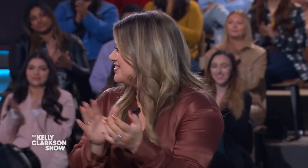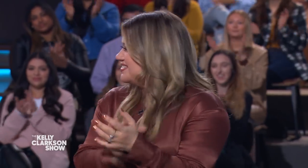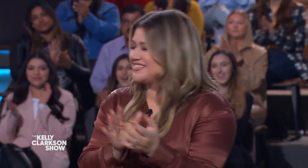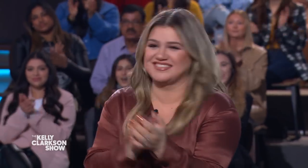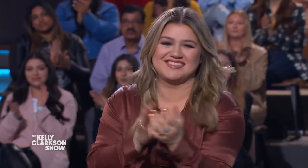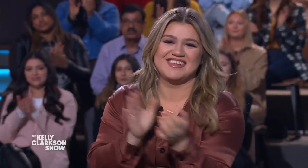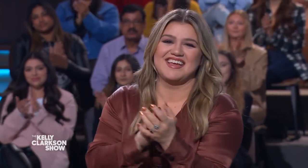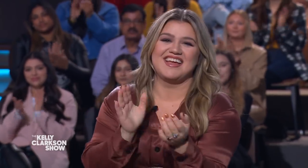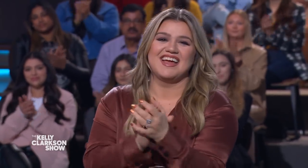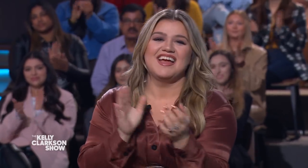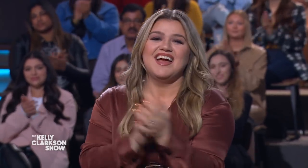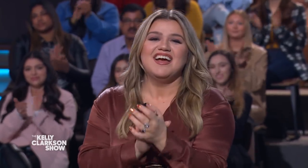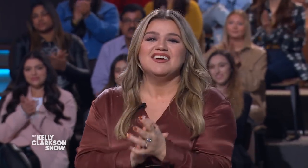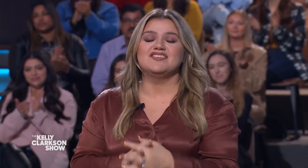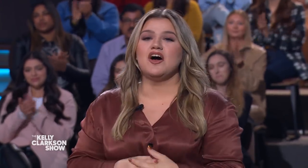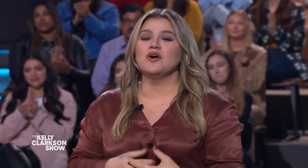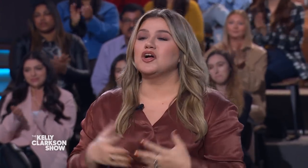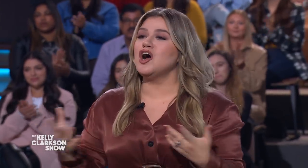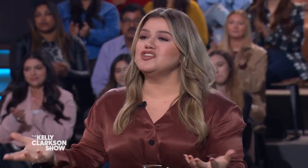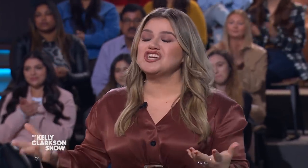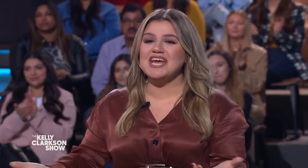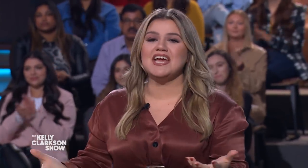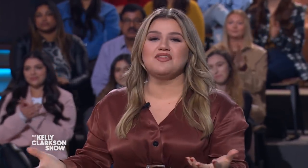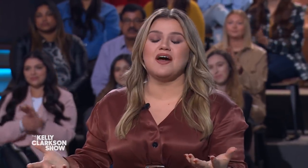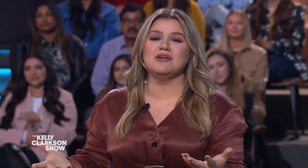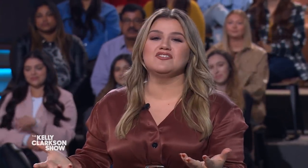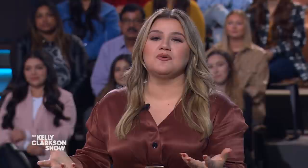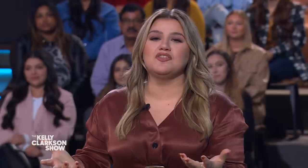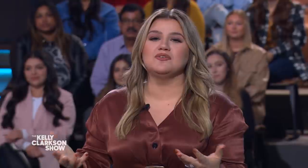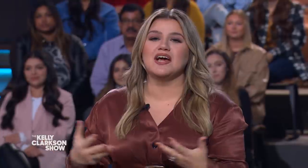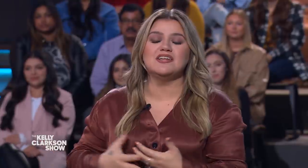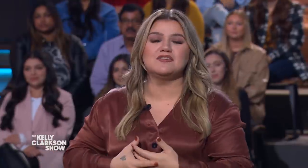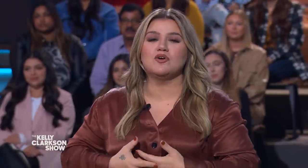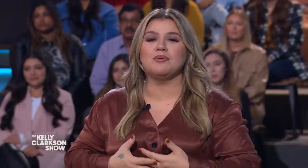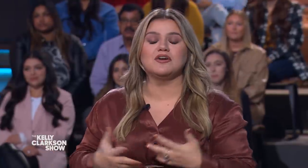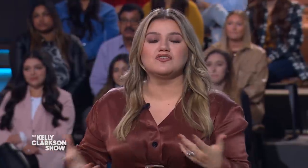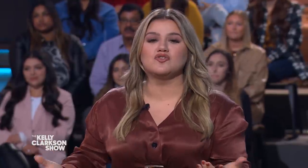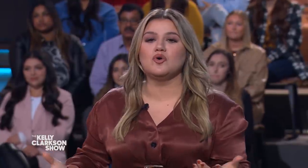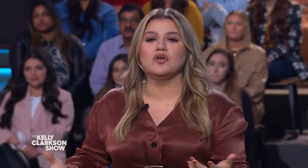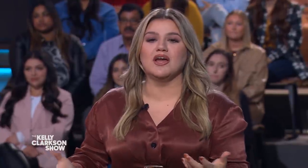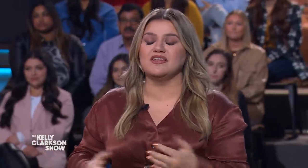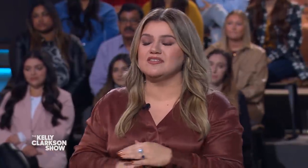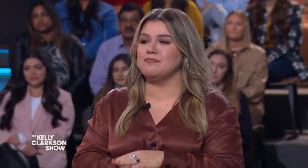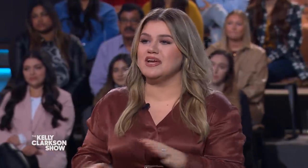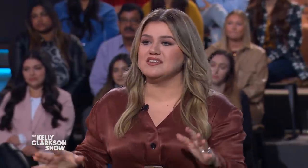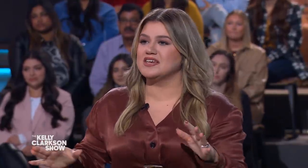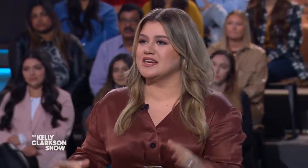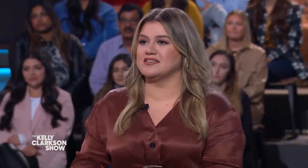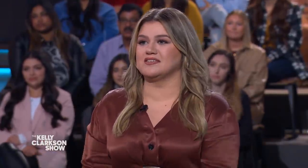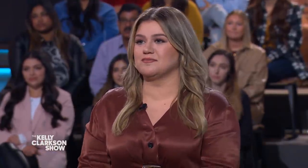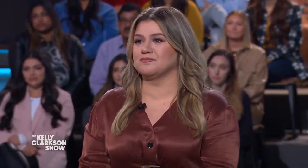(Kelly clapping) So Coach Keith, I'm gonna start with you. Tell us more about your school and these amazing kids.